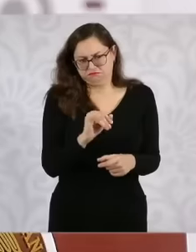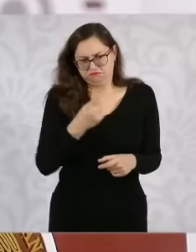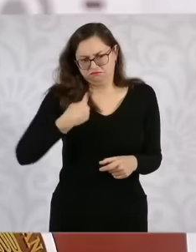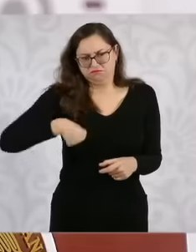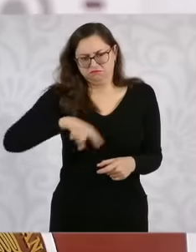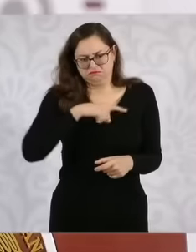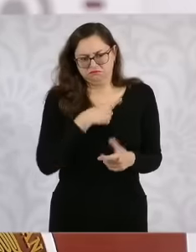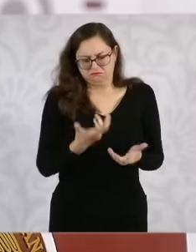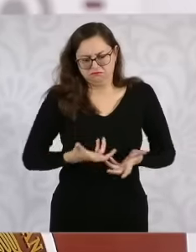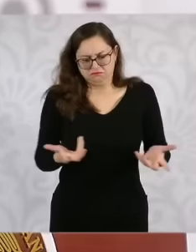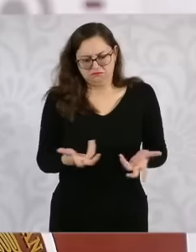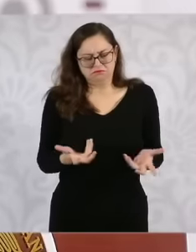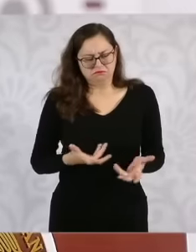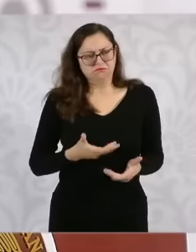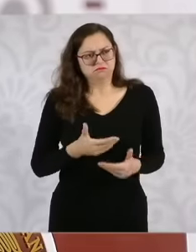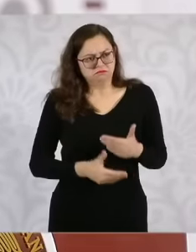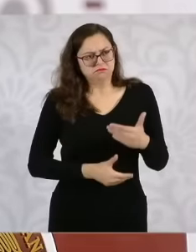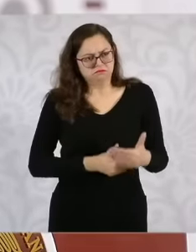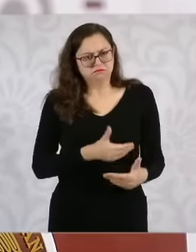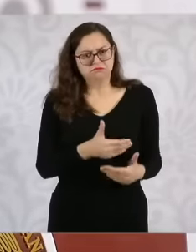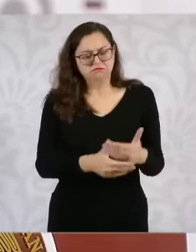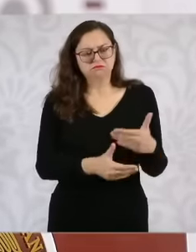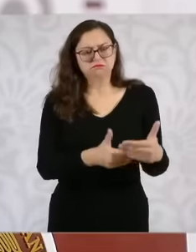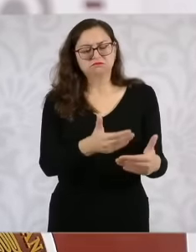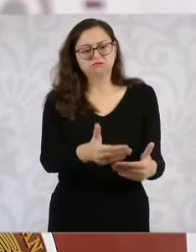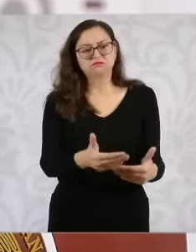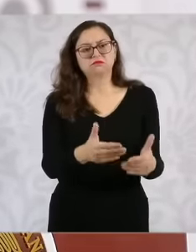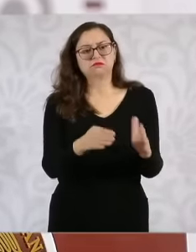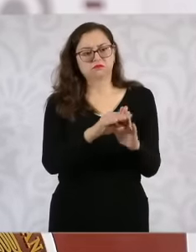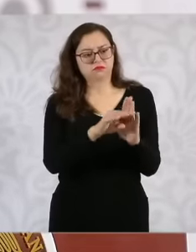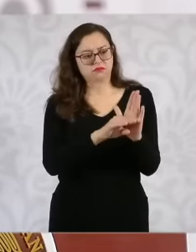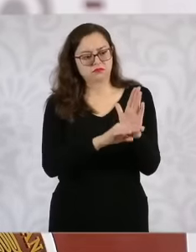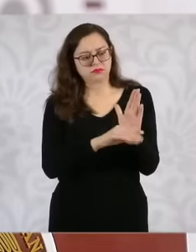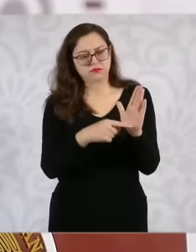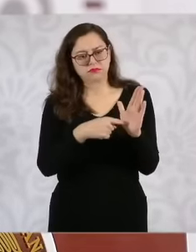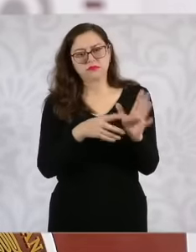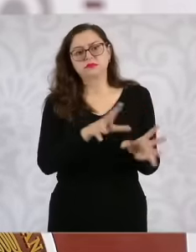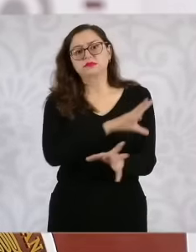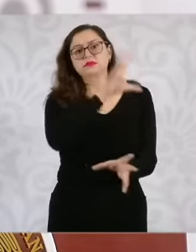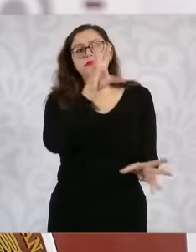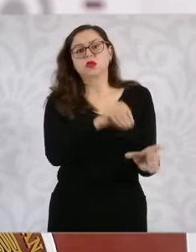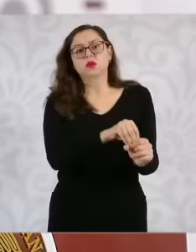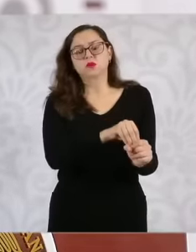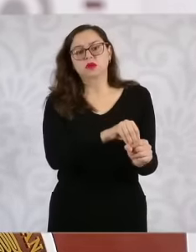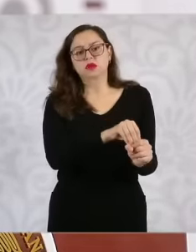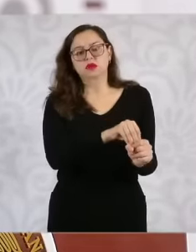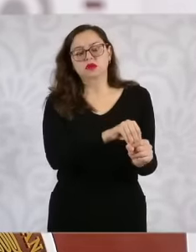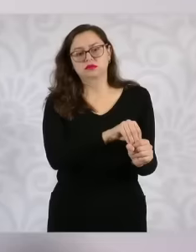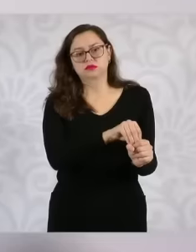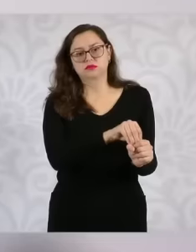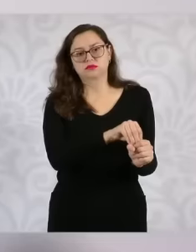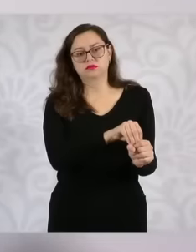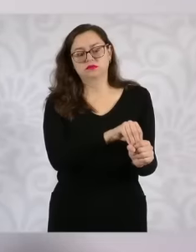axes that were proposed as a comprehensive strategy not only in a way